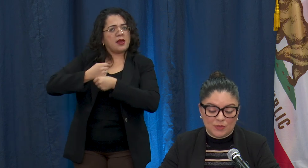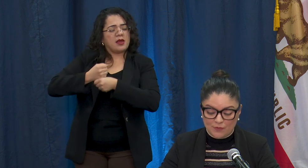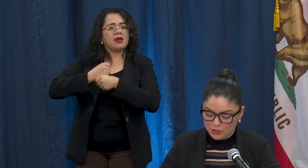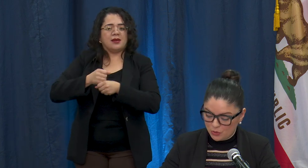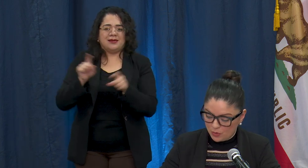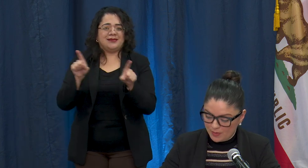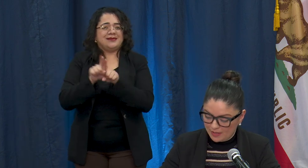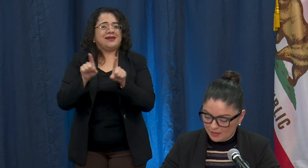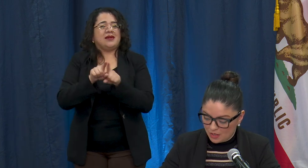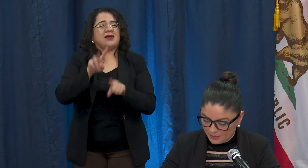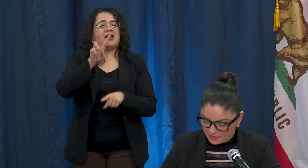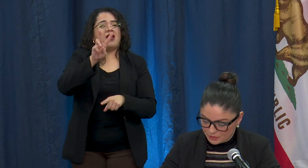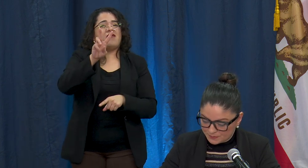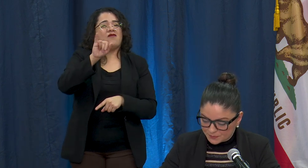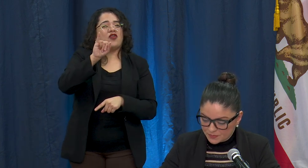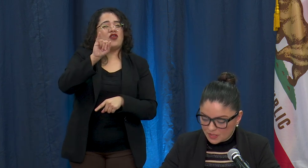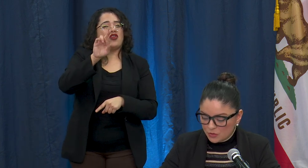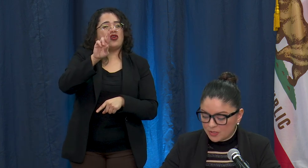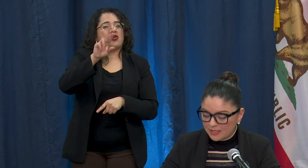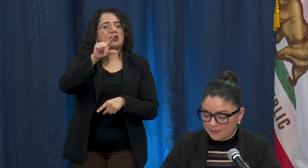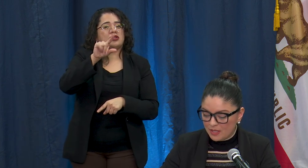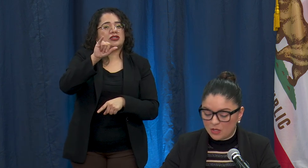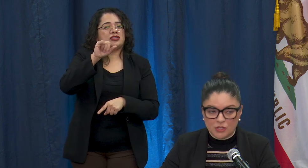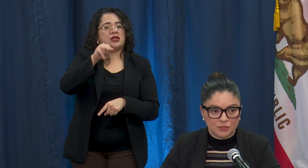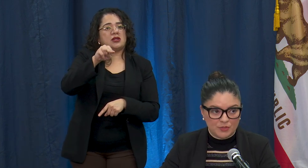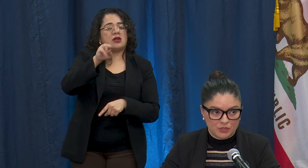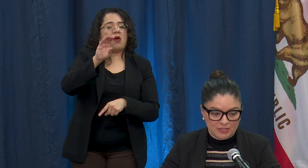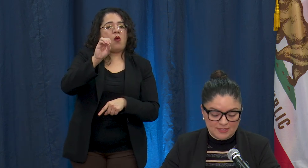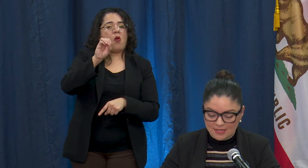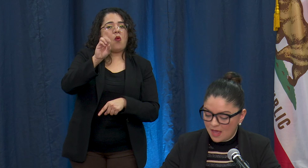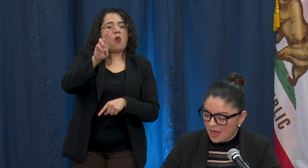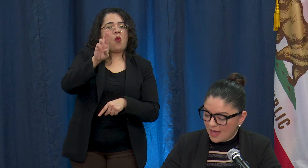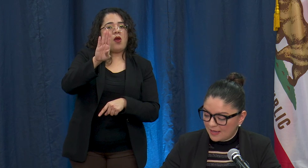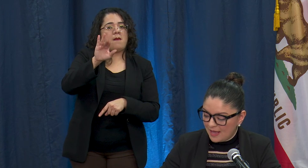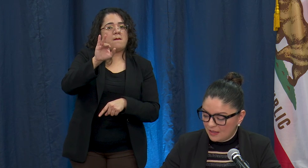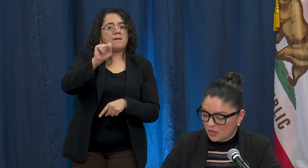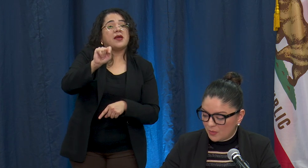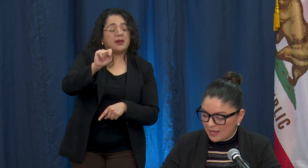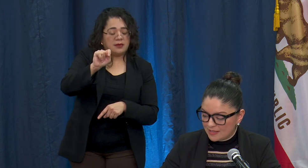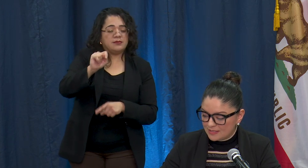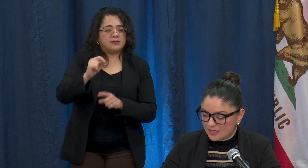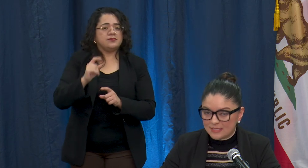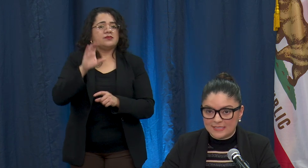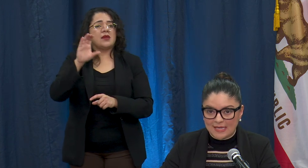with Virgin Orbit in Long Beach. You can email contributions@Caloes.ca.gov.